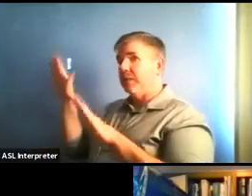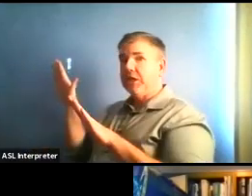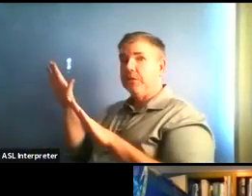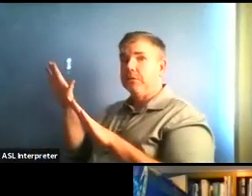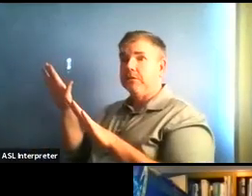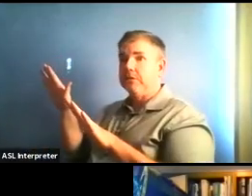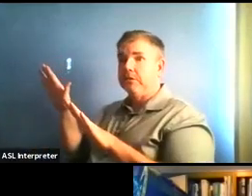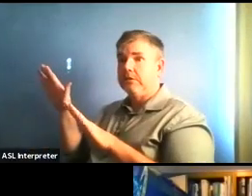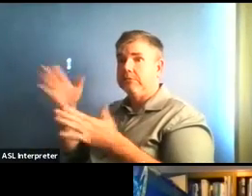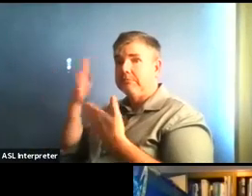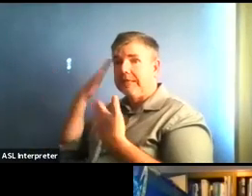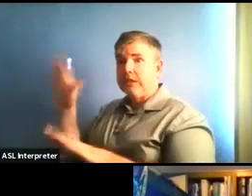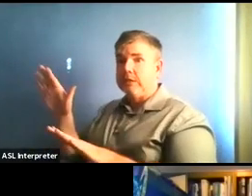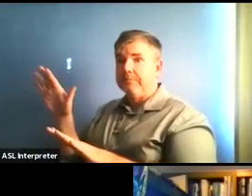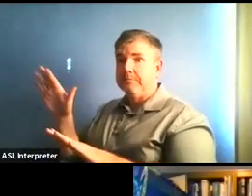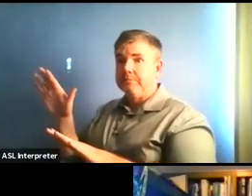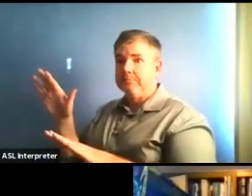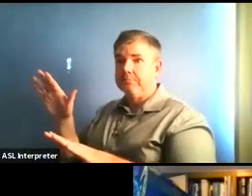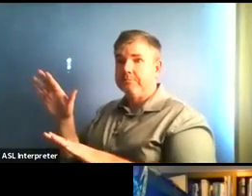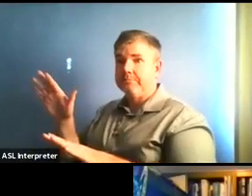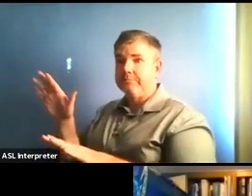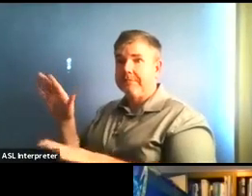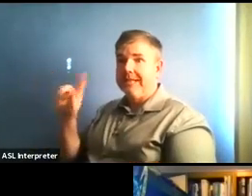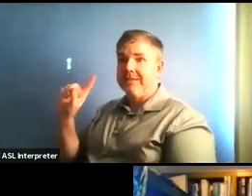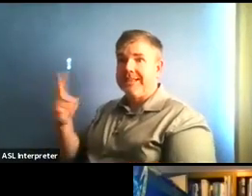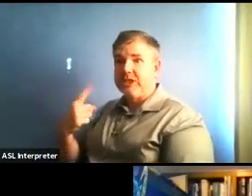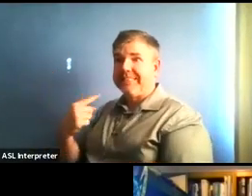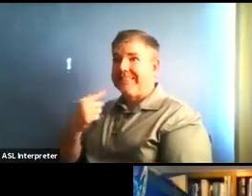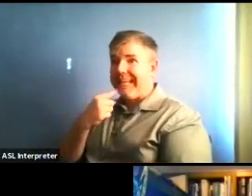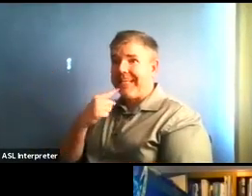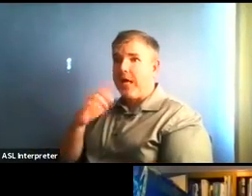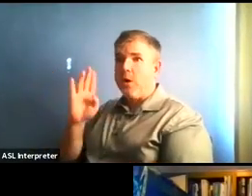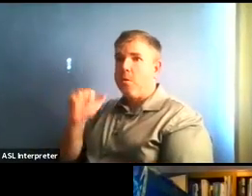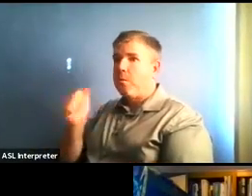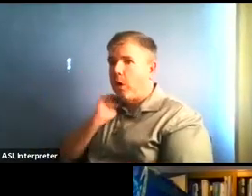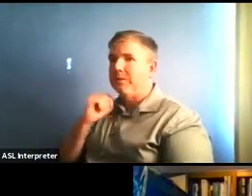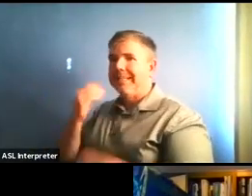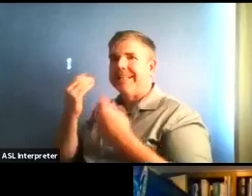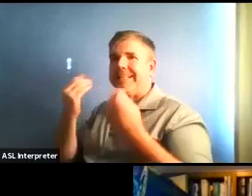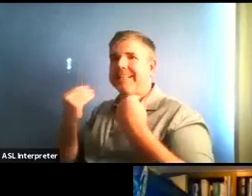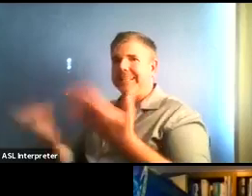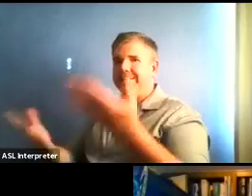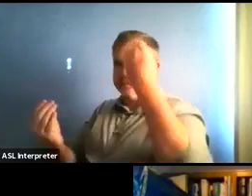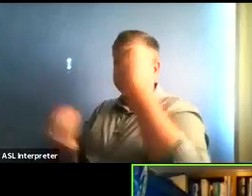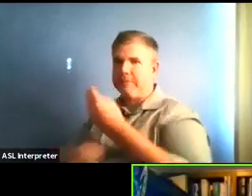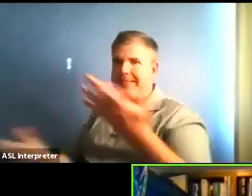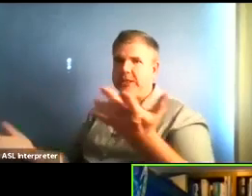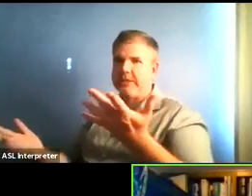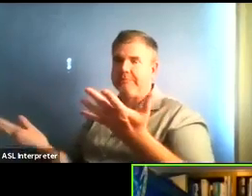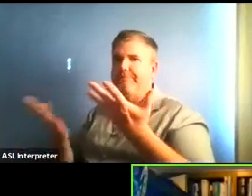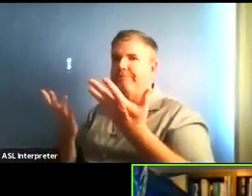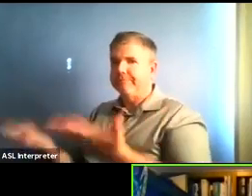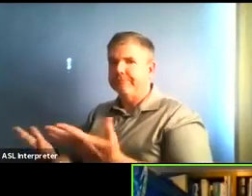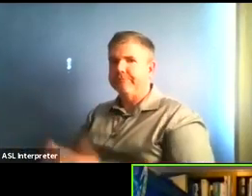that they wouldn't give that information. OK, thank you. A doctora Mase, as